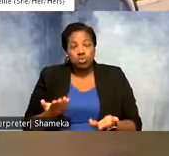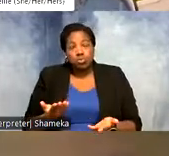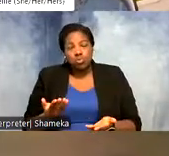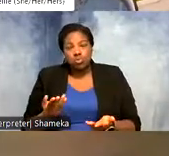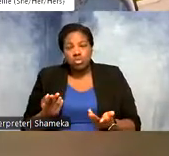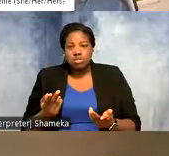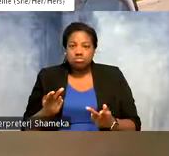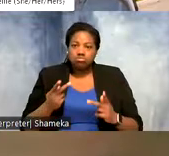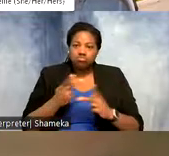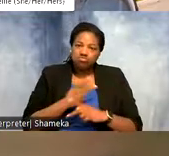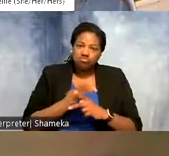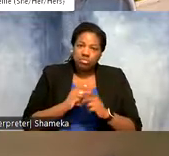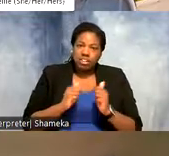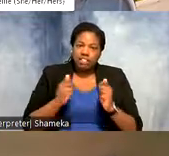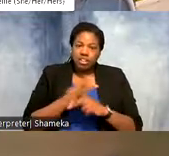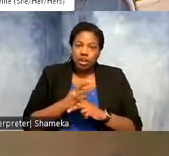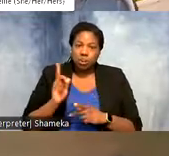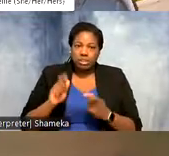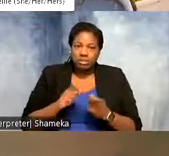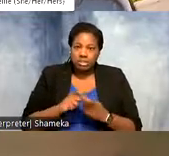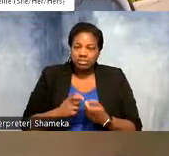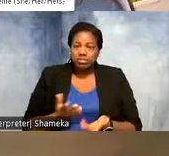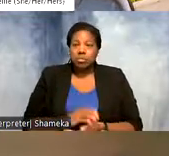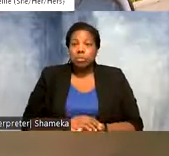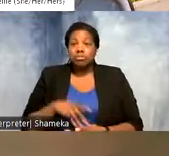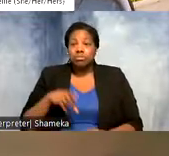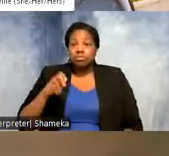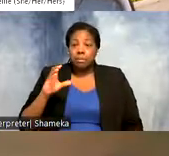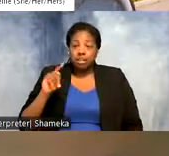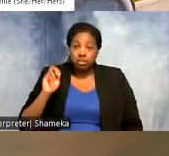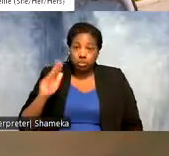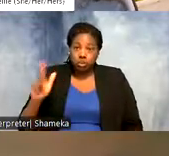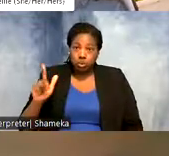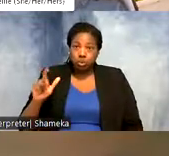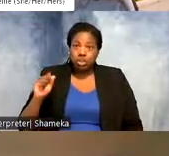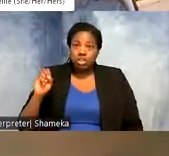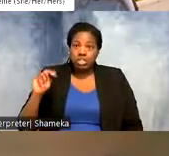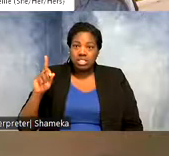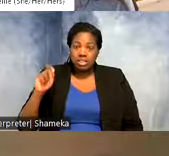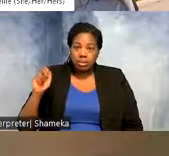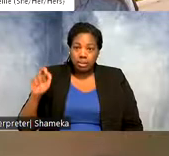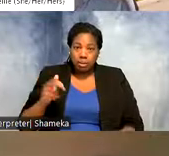what is the most likely location. The pectoral sandpiper was actually tracked with the GPS tag